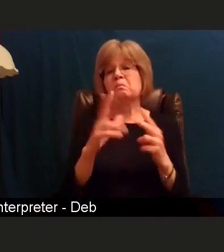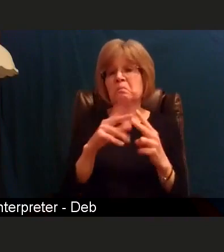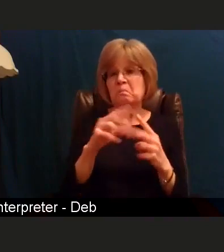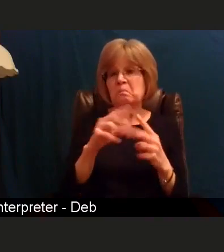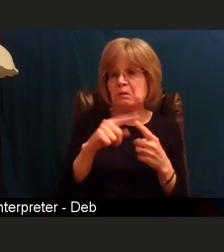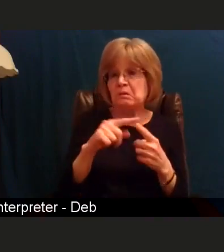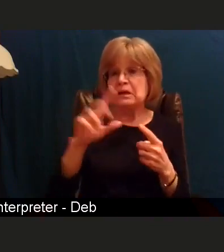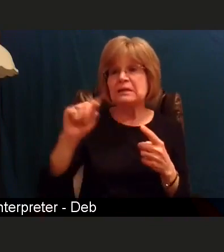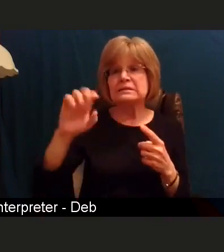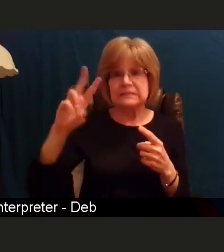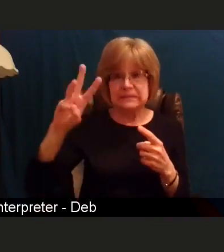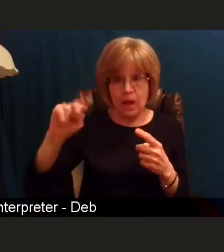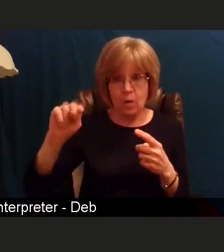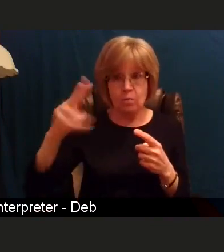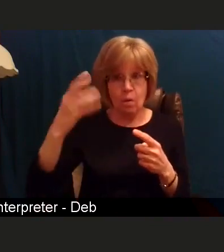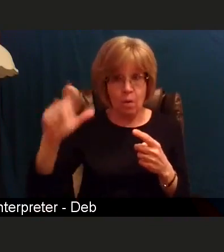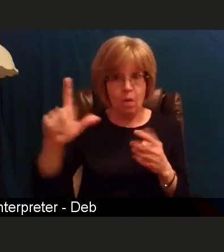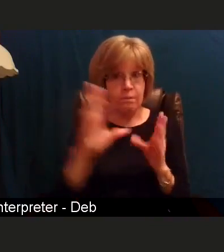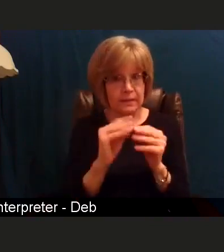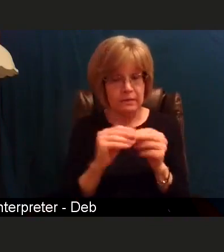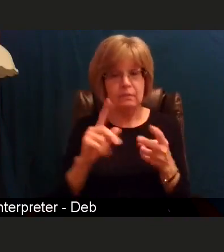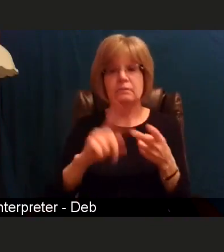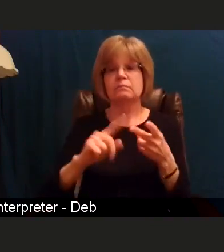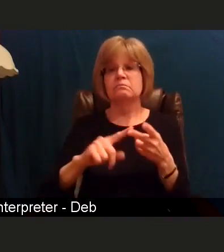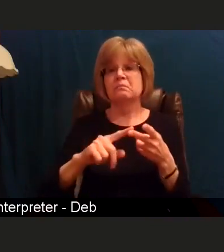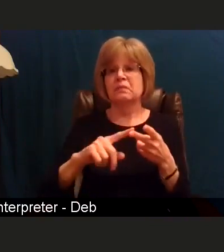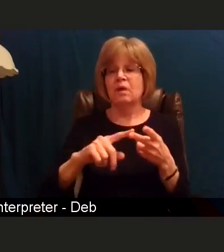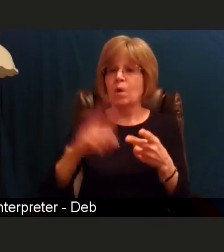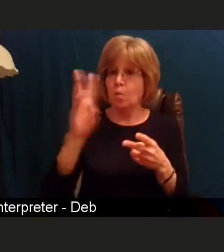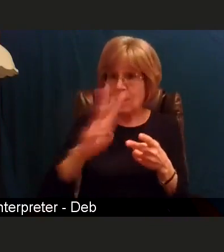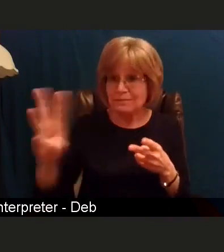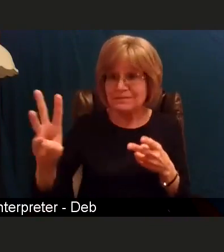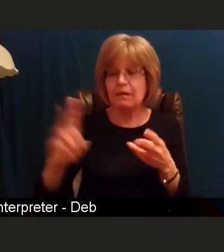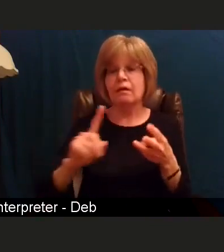through Facebook, and then also the state of Delaware has a